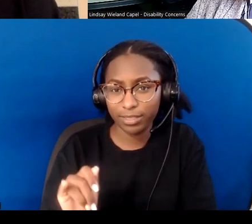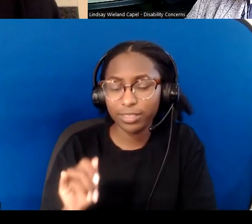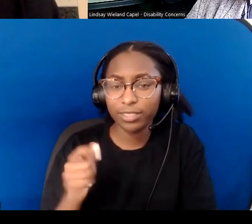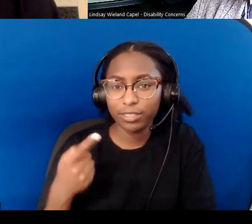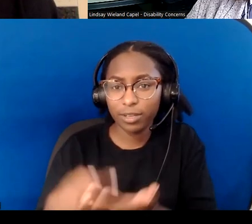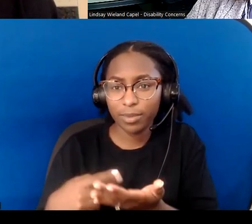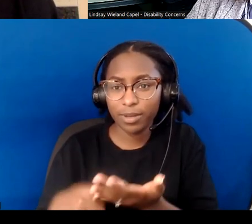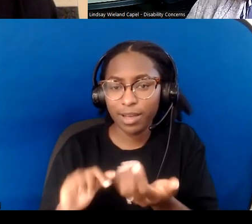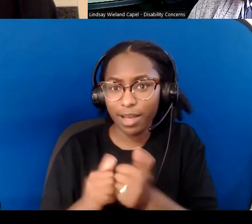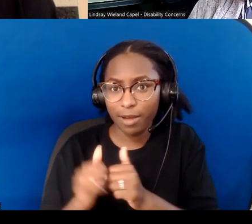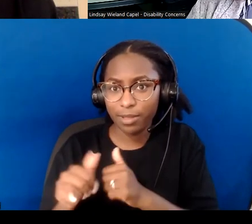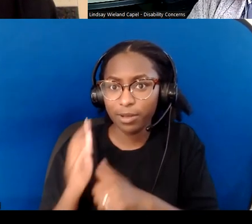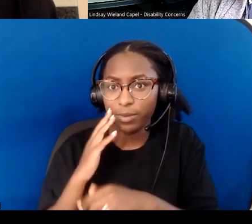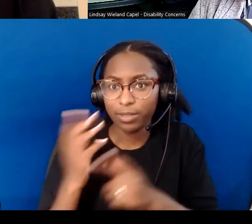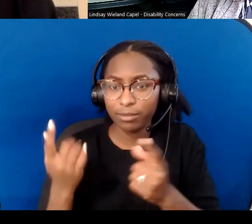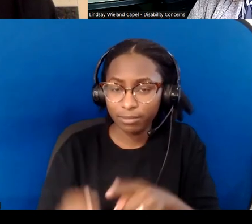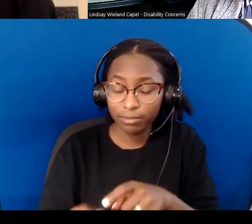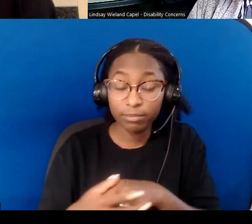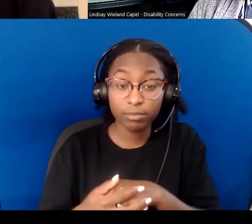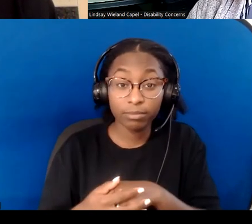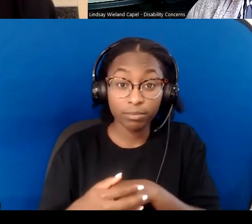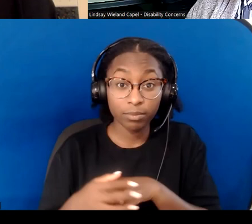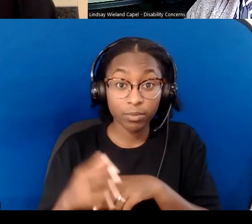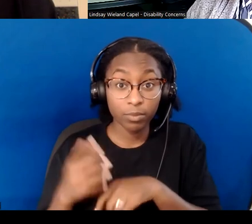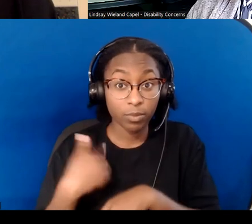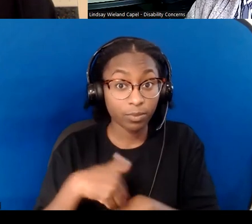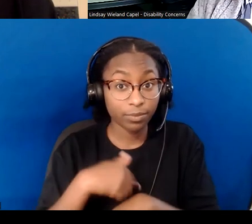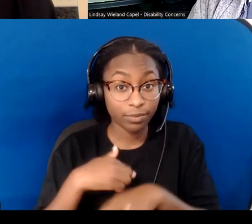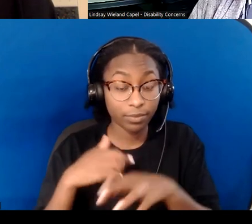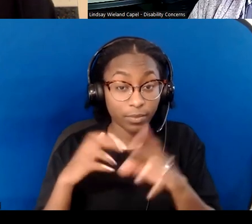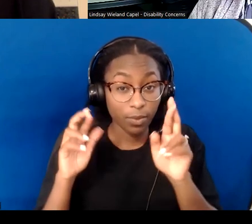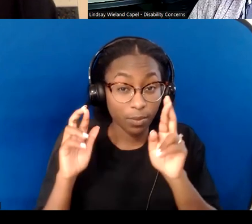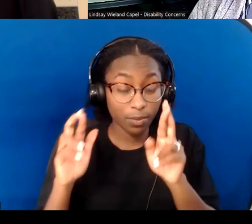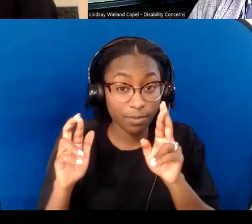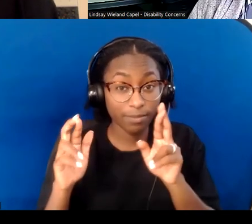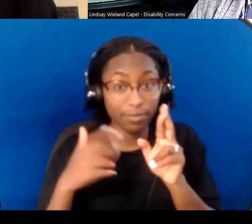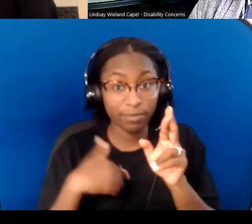We also hope to develop the content into some sort of an adult education